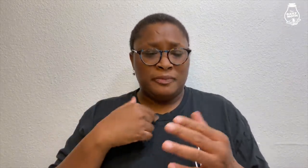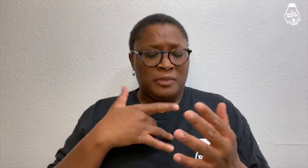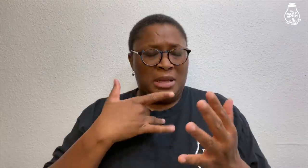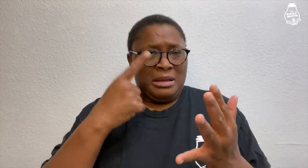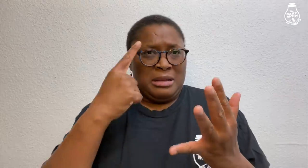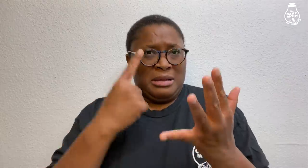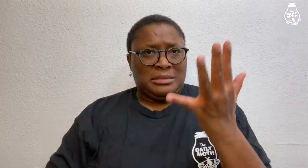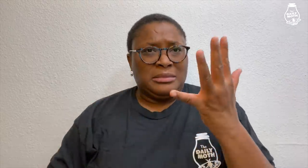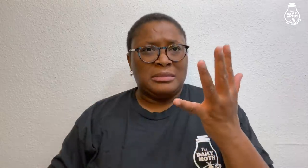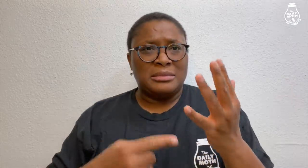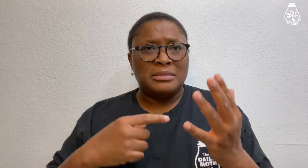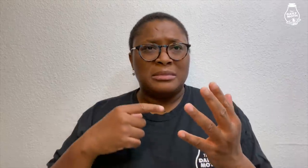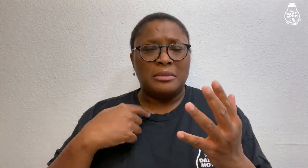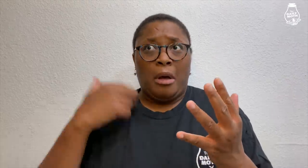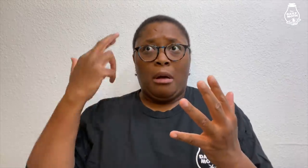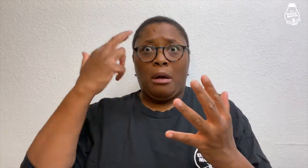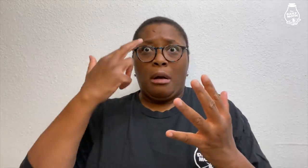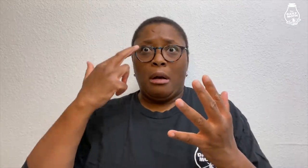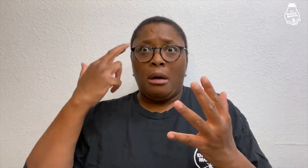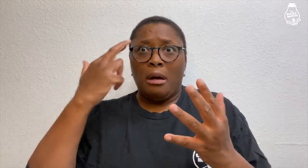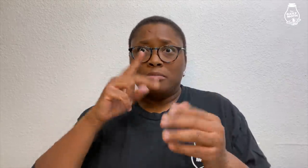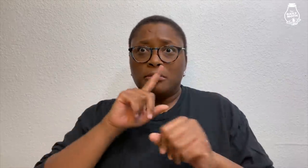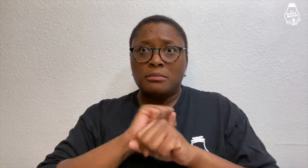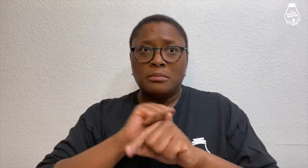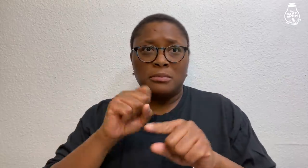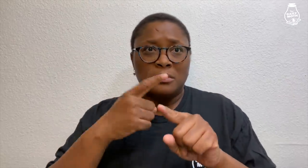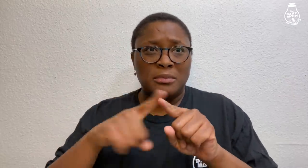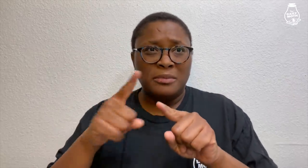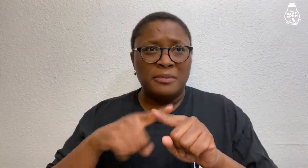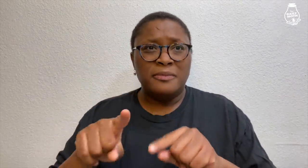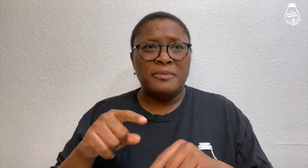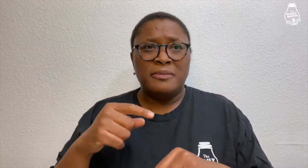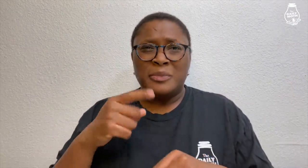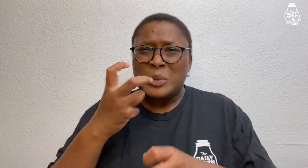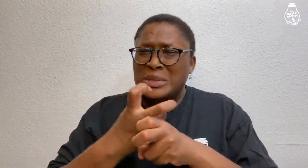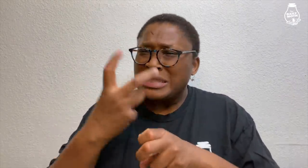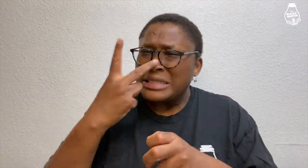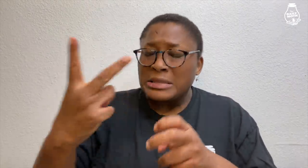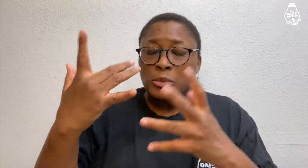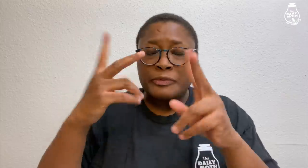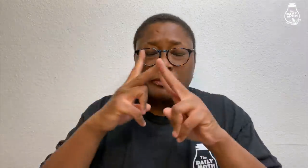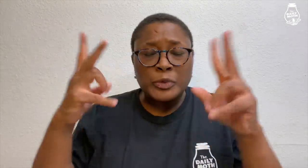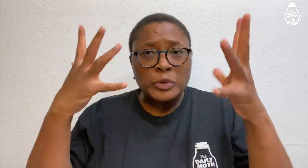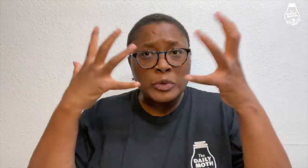I felt the knife cut my hand, and I realized it was a knife. It was hard to see,